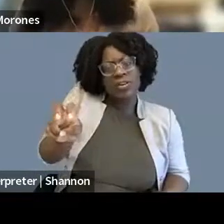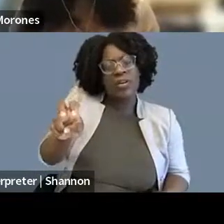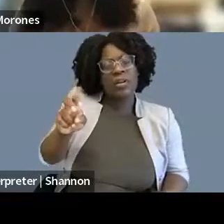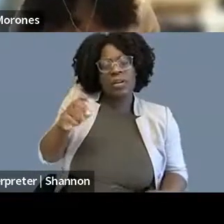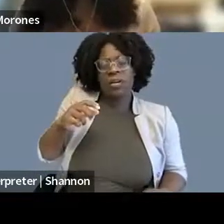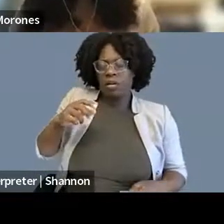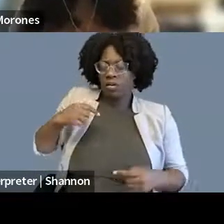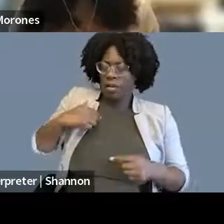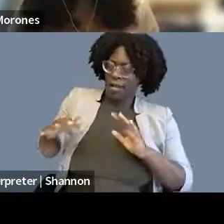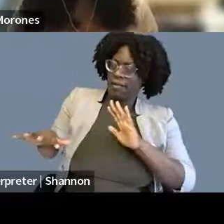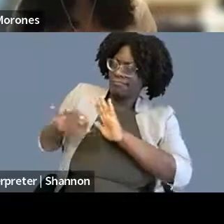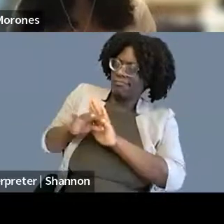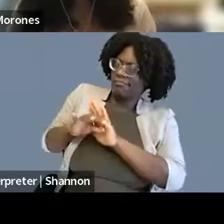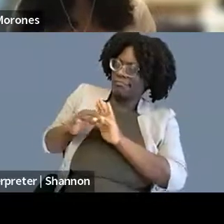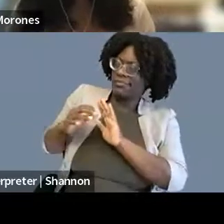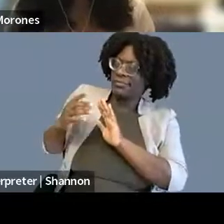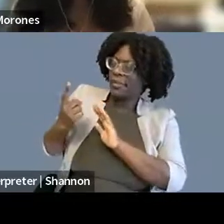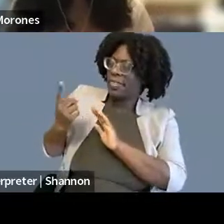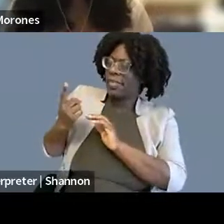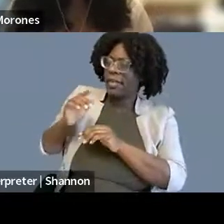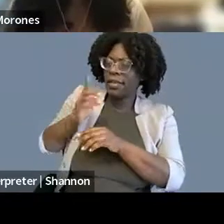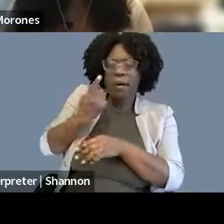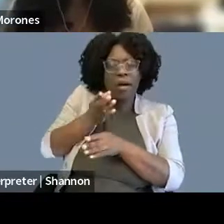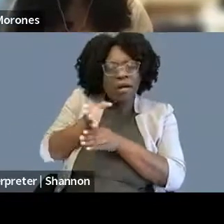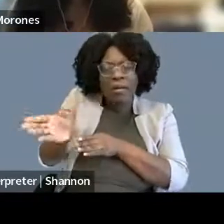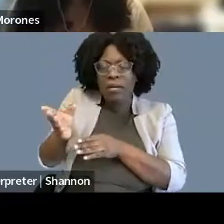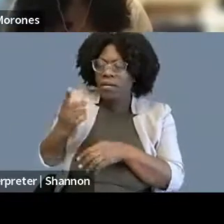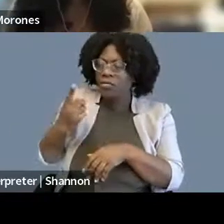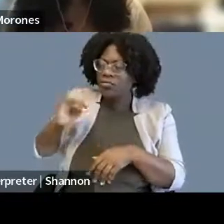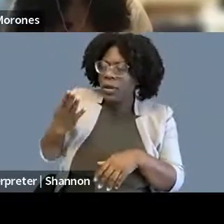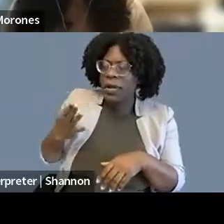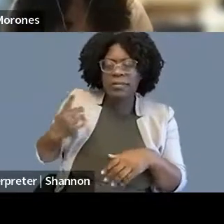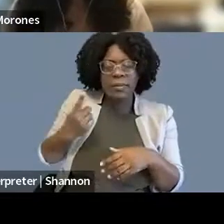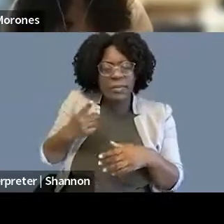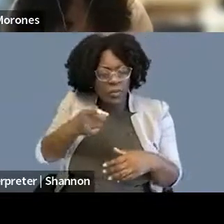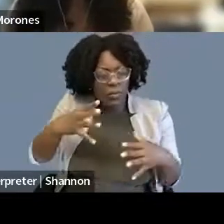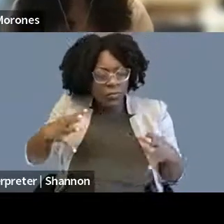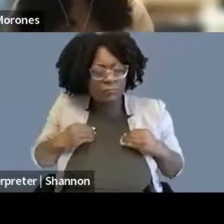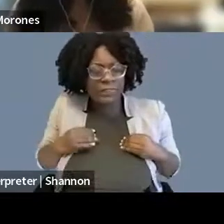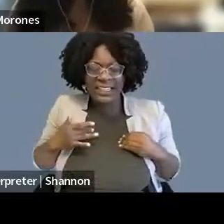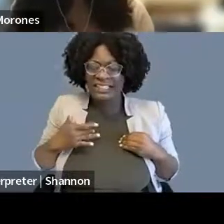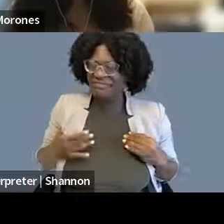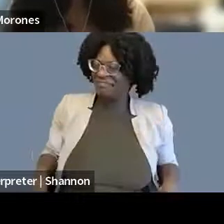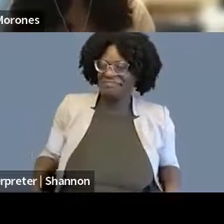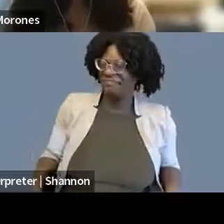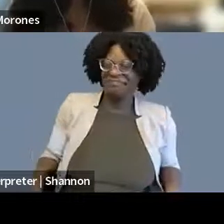or that you were like, oh, I tried that and like, that is not, you know, I don't wanna do any more of that or I want this to be a pretty small part